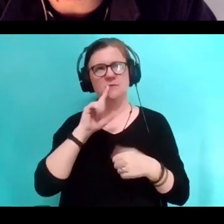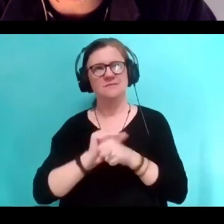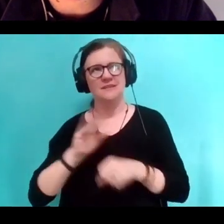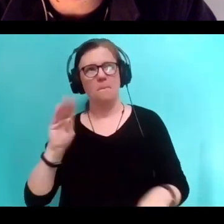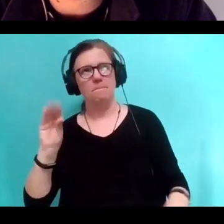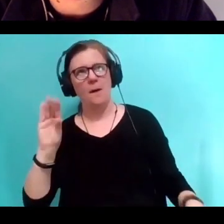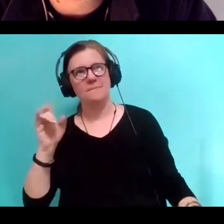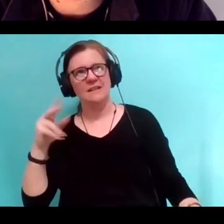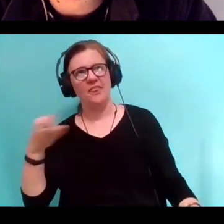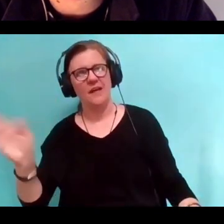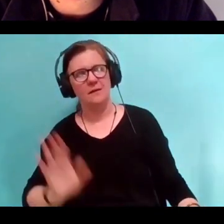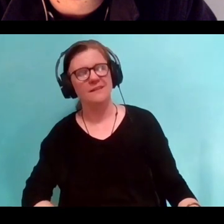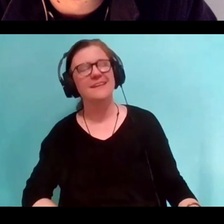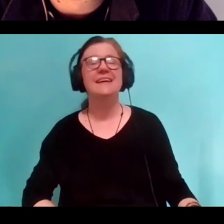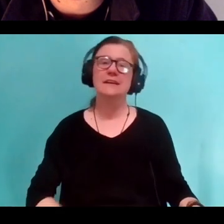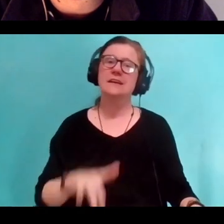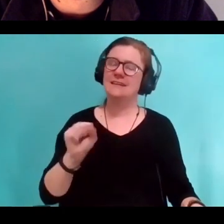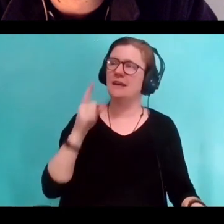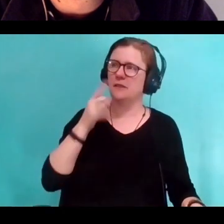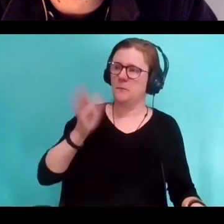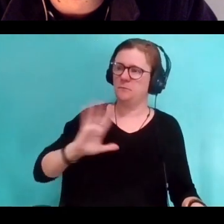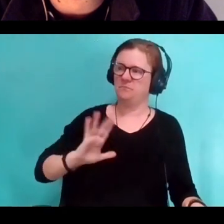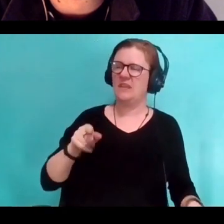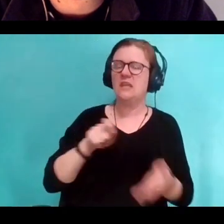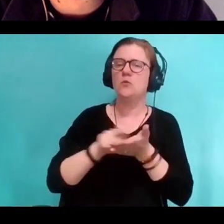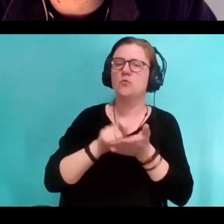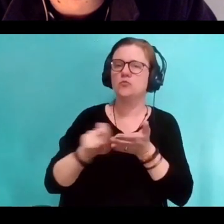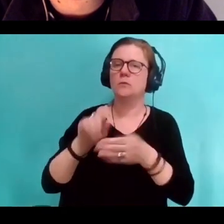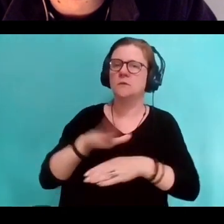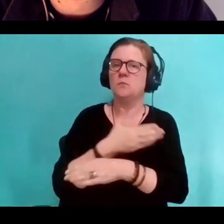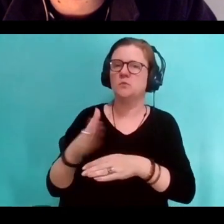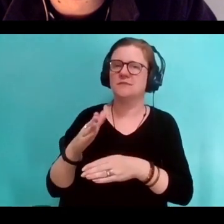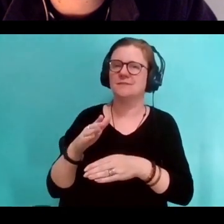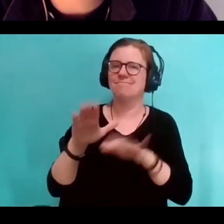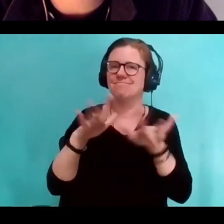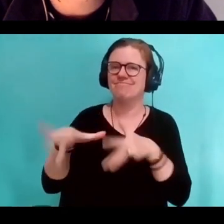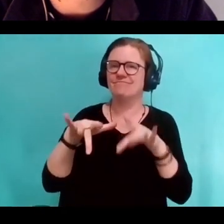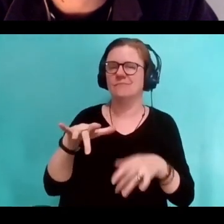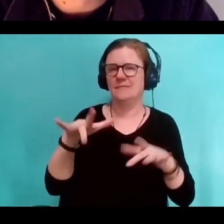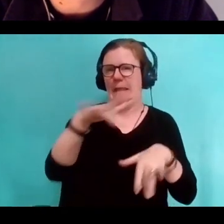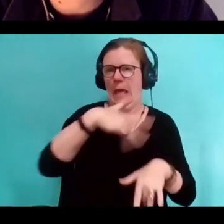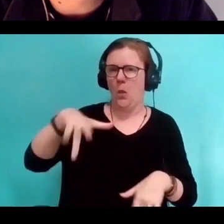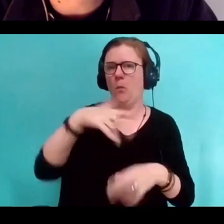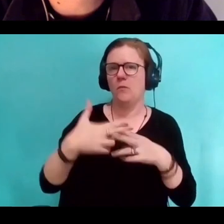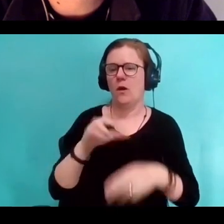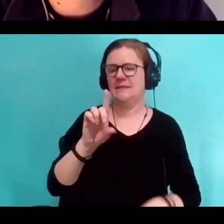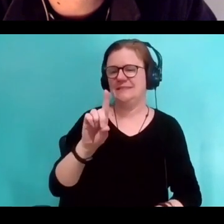It's, I think it was around when he did "Desire." I remember reading an interview. Okay, yeah.